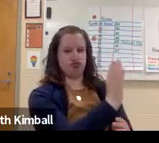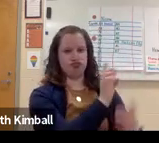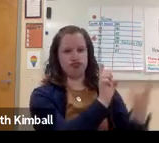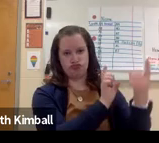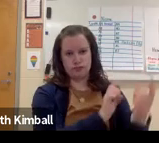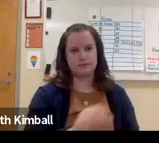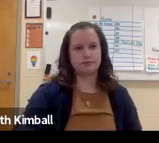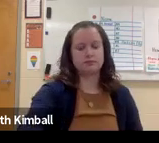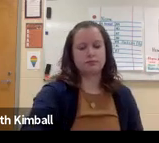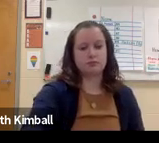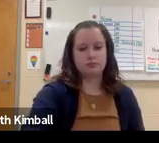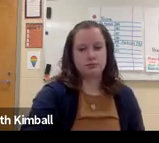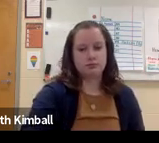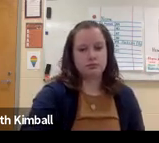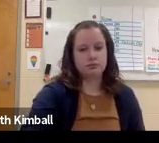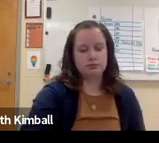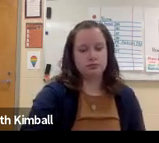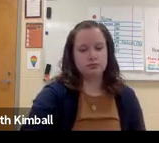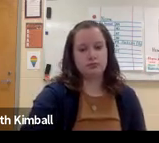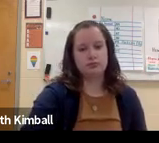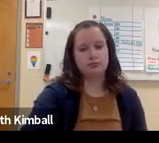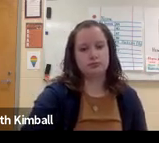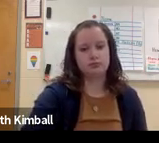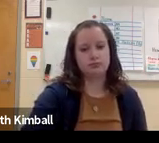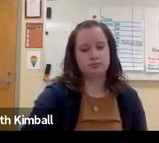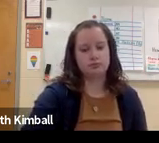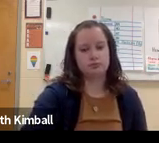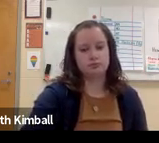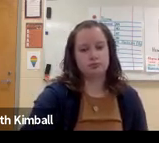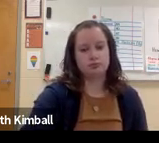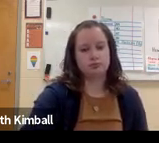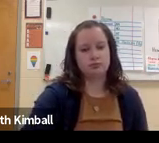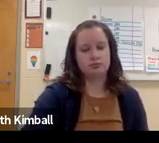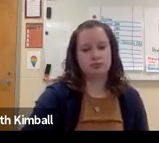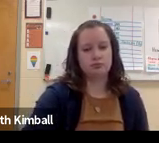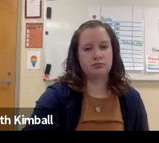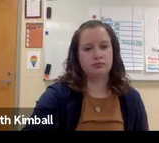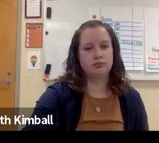So in some cases, there may be a program where the teachers are able to directly instruct the students.